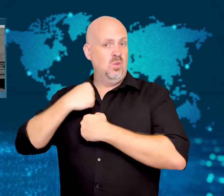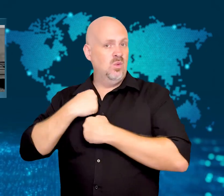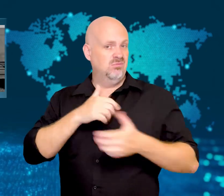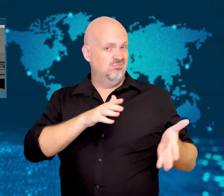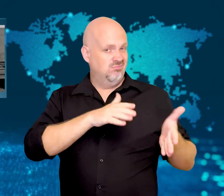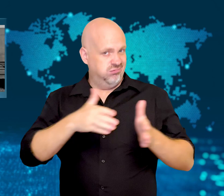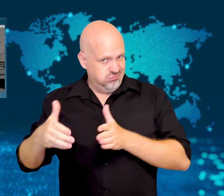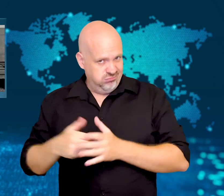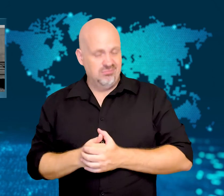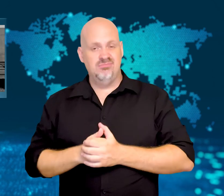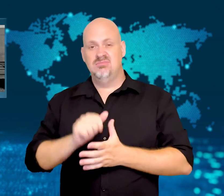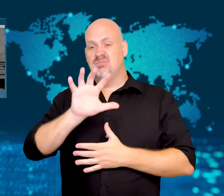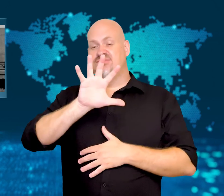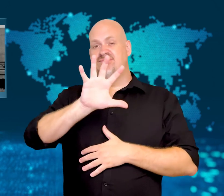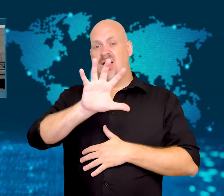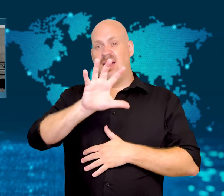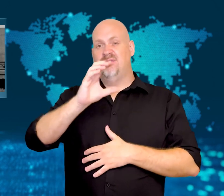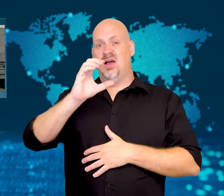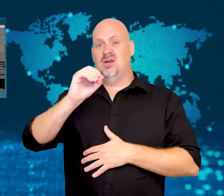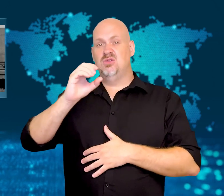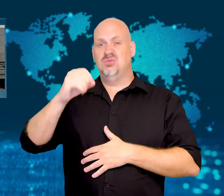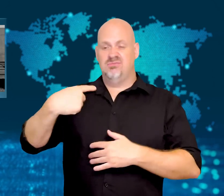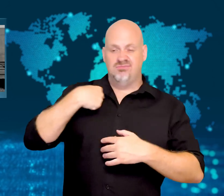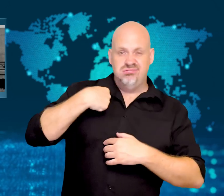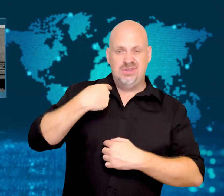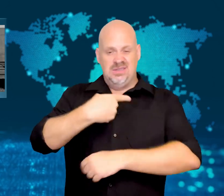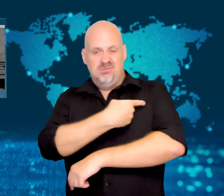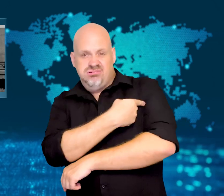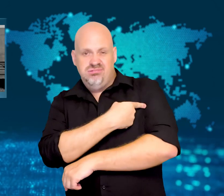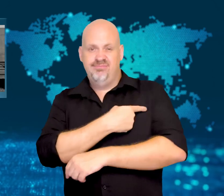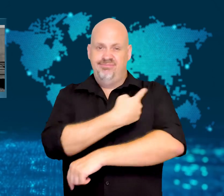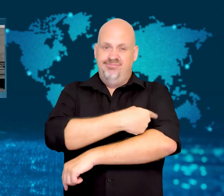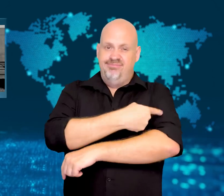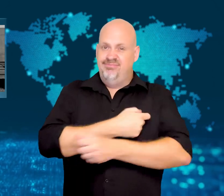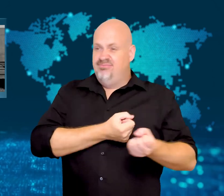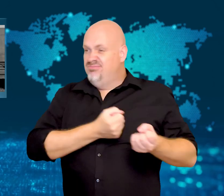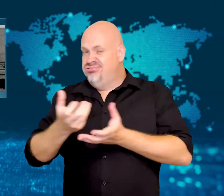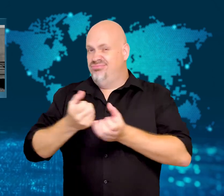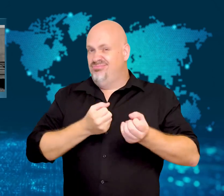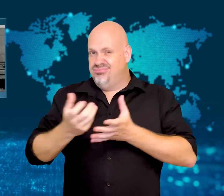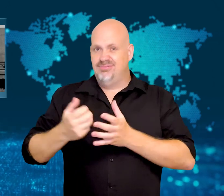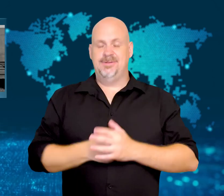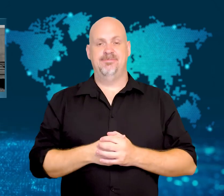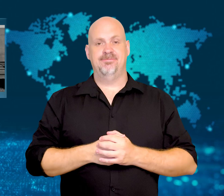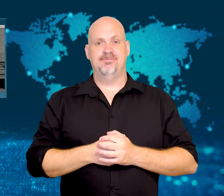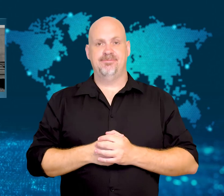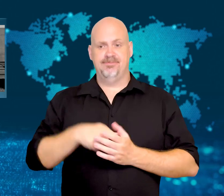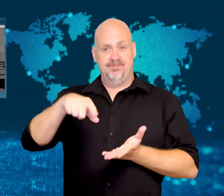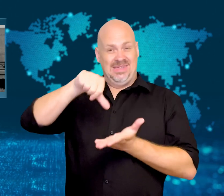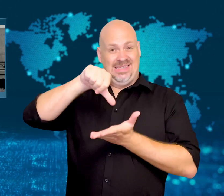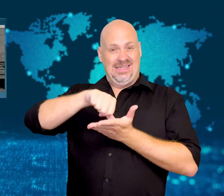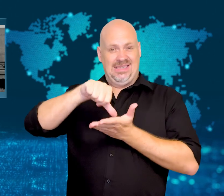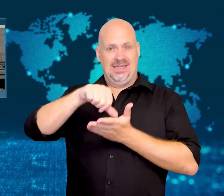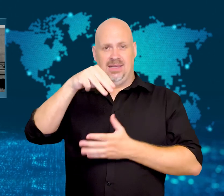In the city of Mariupol alone, 2,500 soldiers are held as